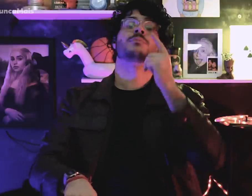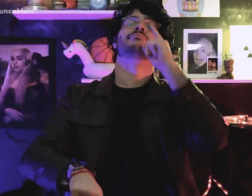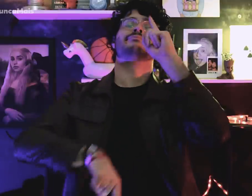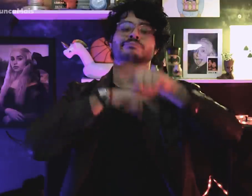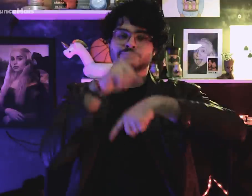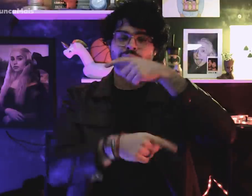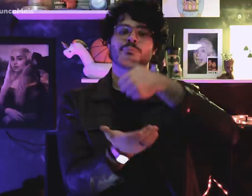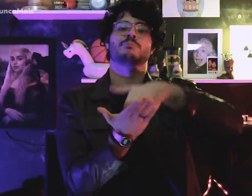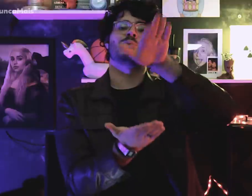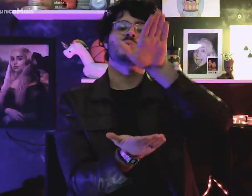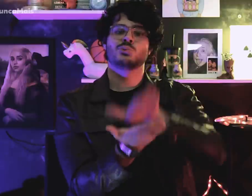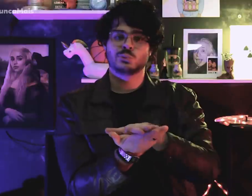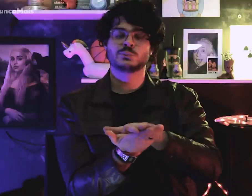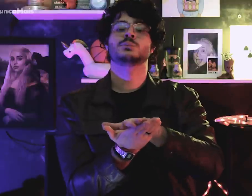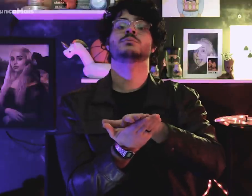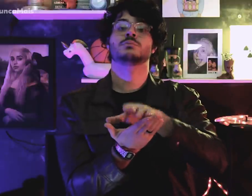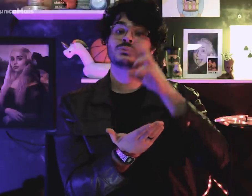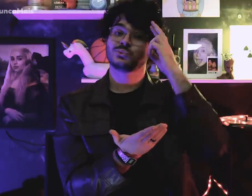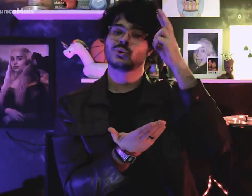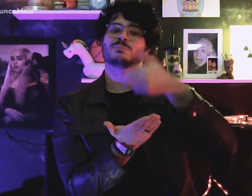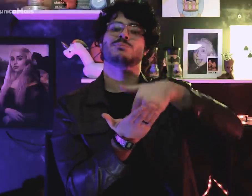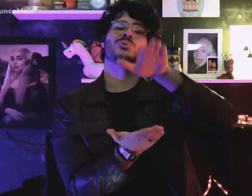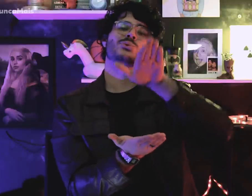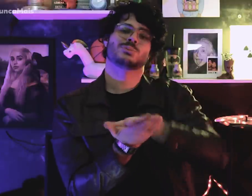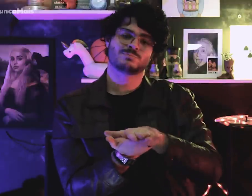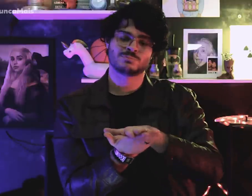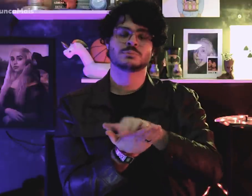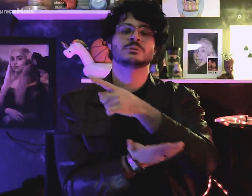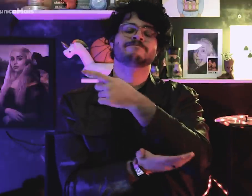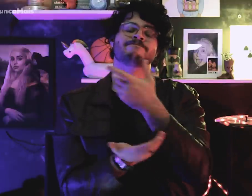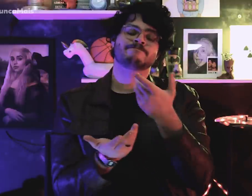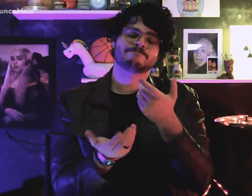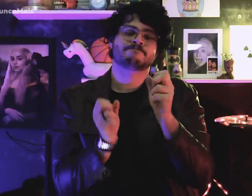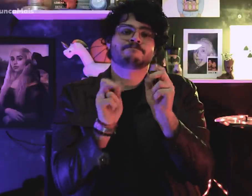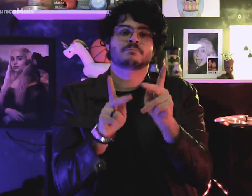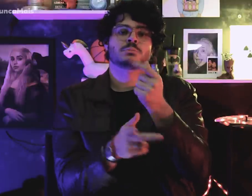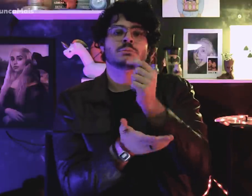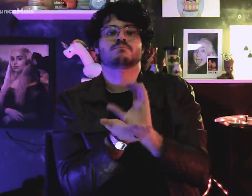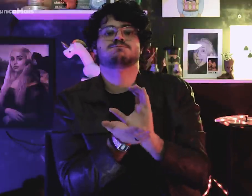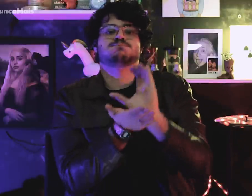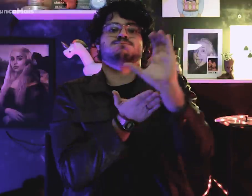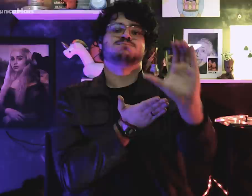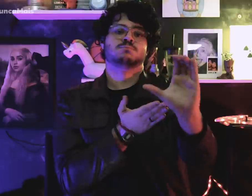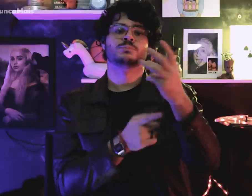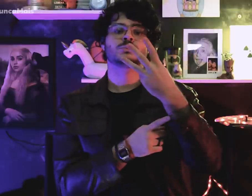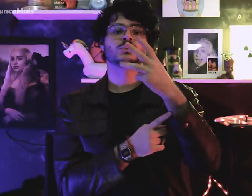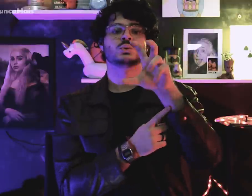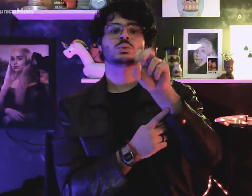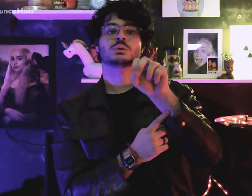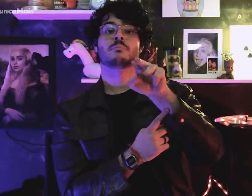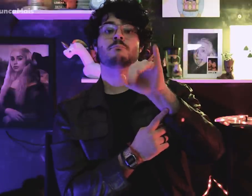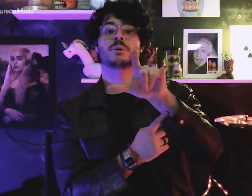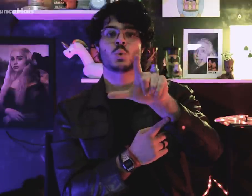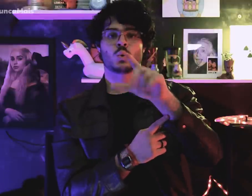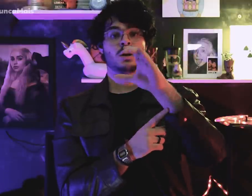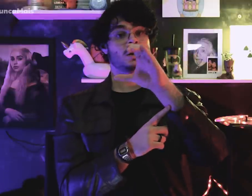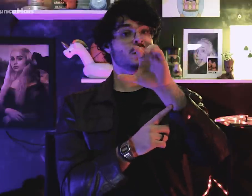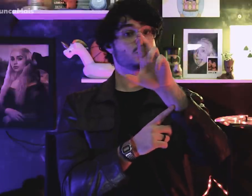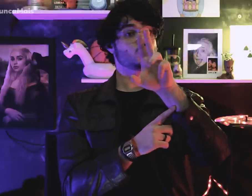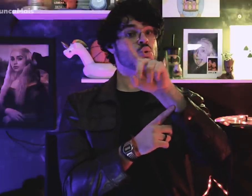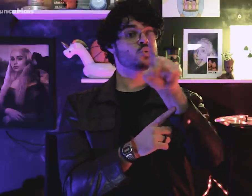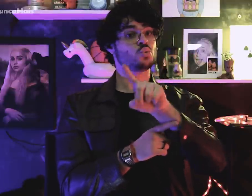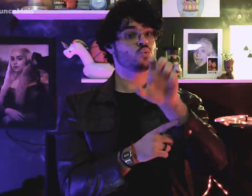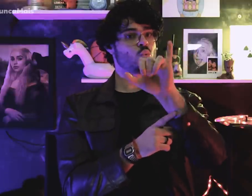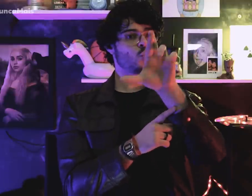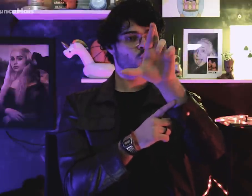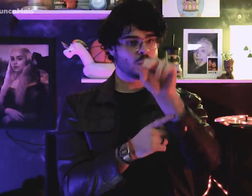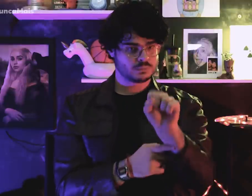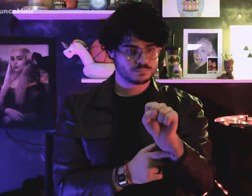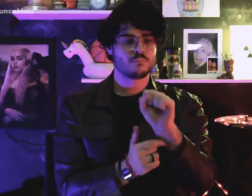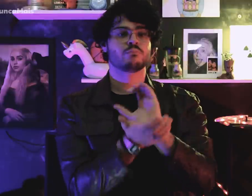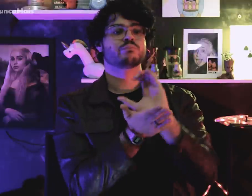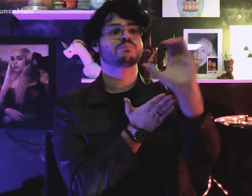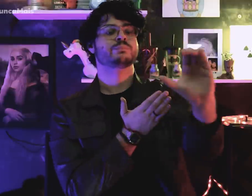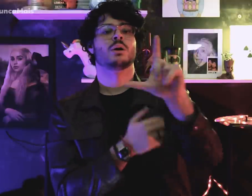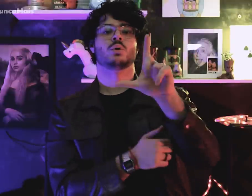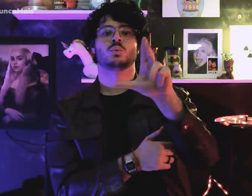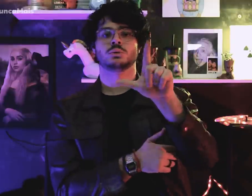and Lula received compensation 350 thousand cruzeiros by the owner.